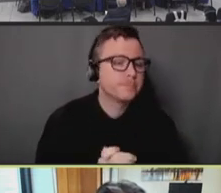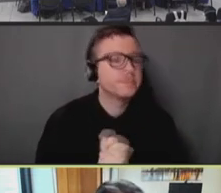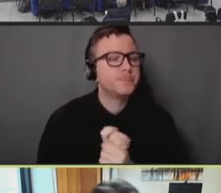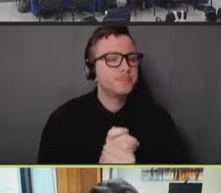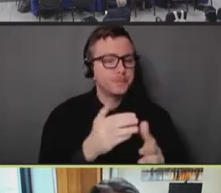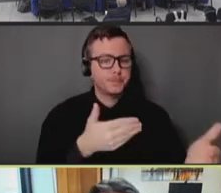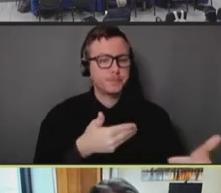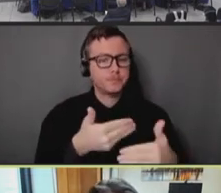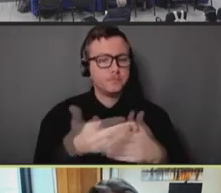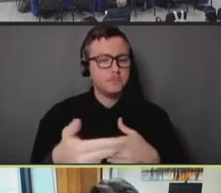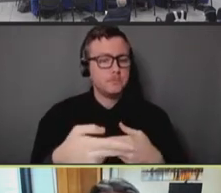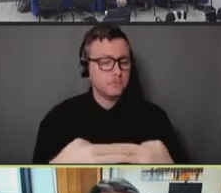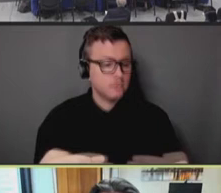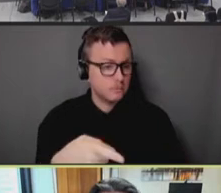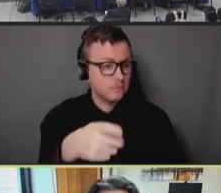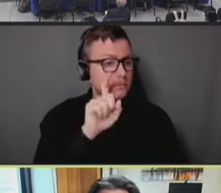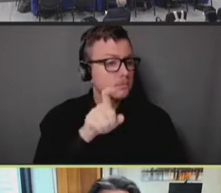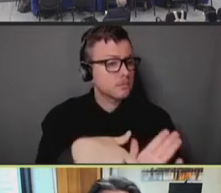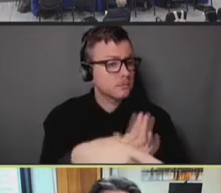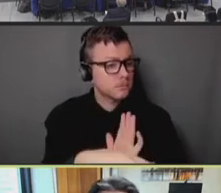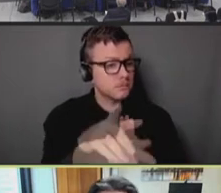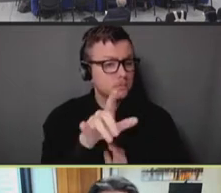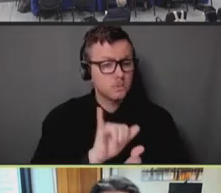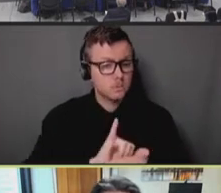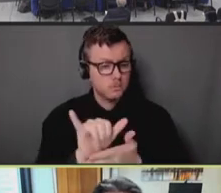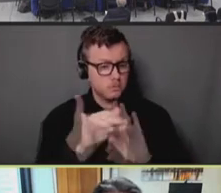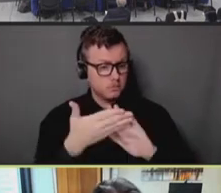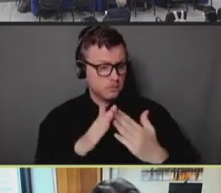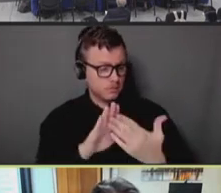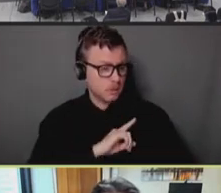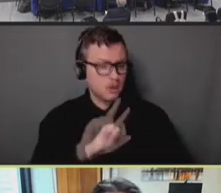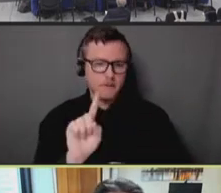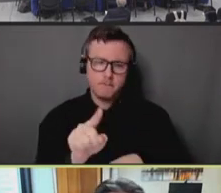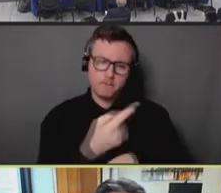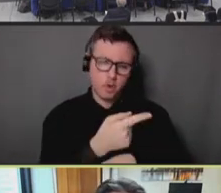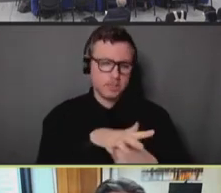As you will know, New York City was the first jurisdiction in the country to launch the